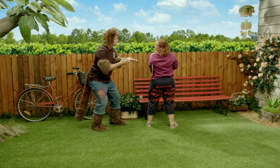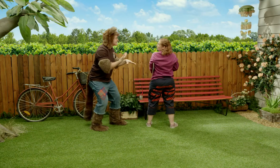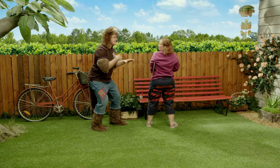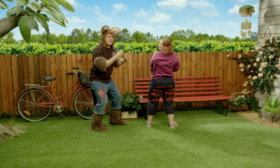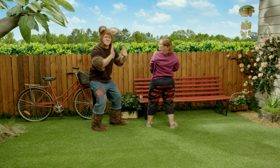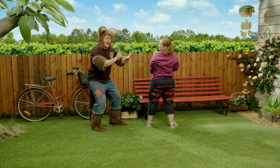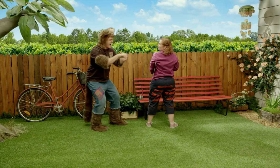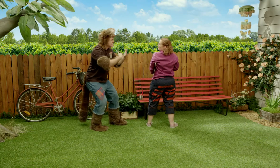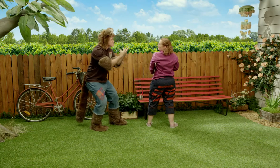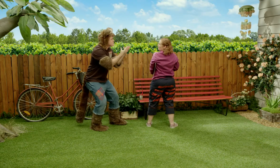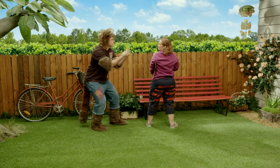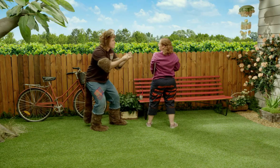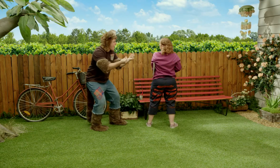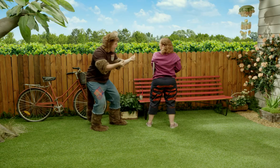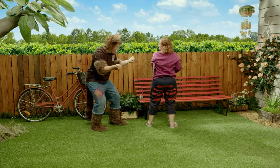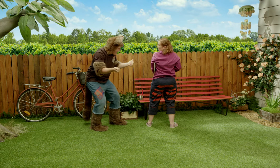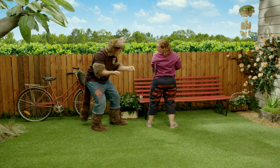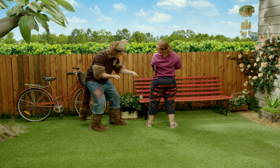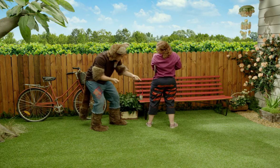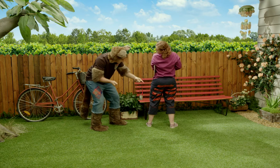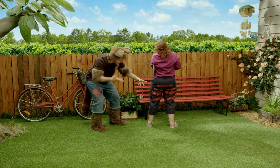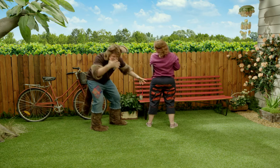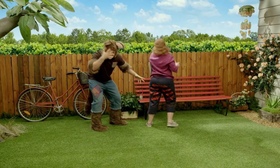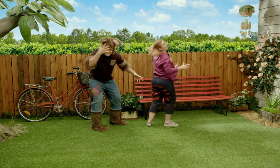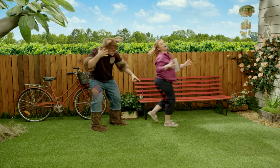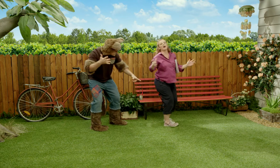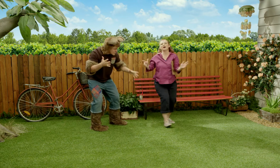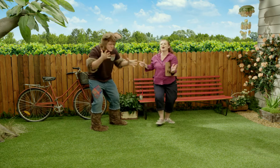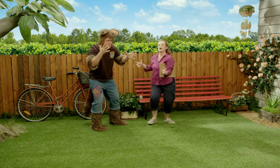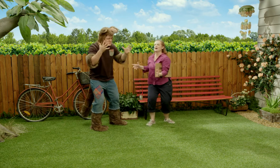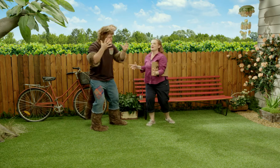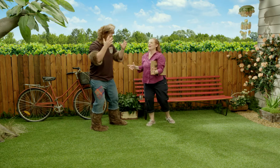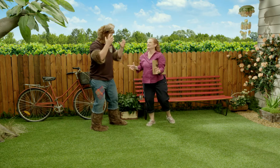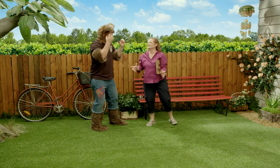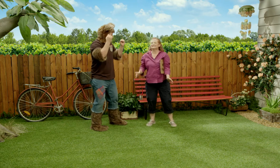you need to wait until it's dry! Oh no!